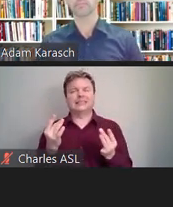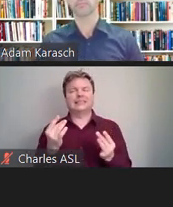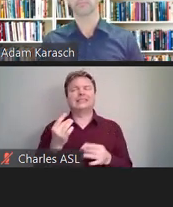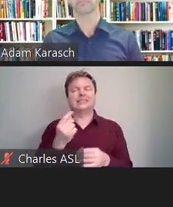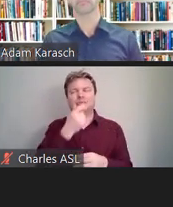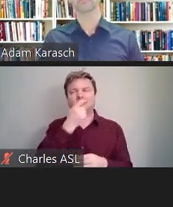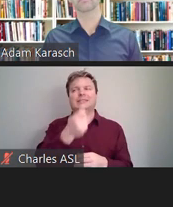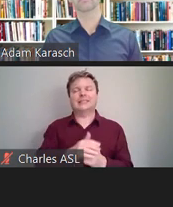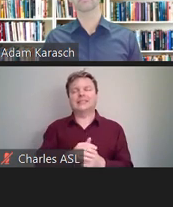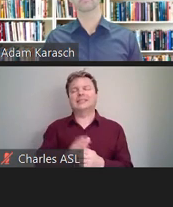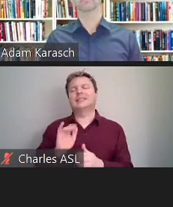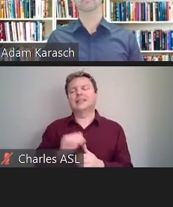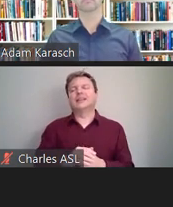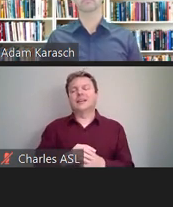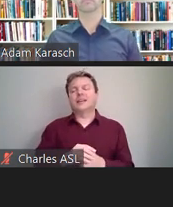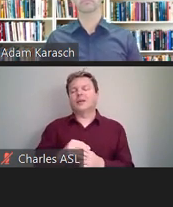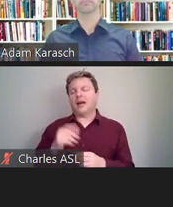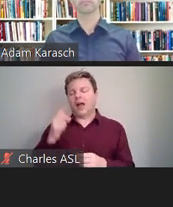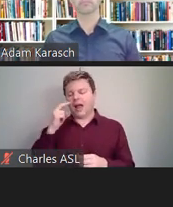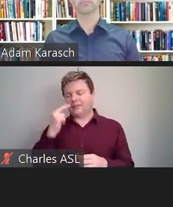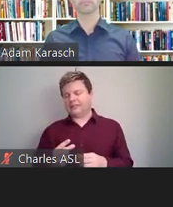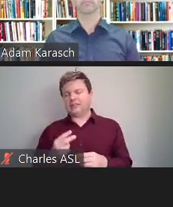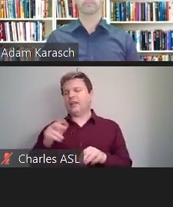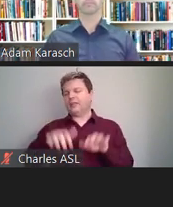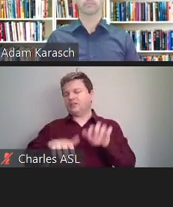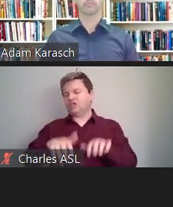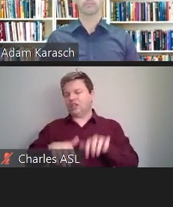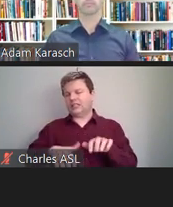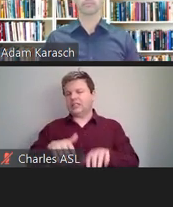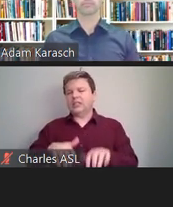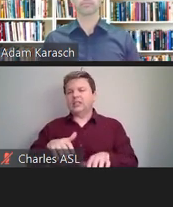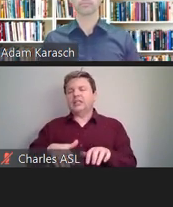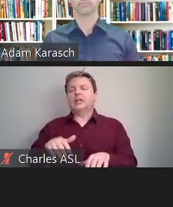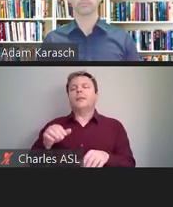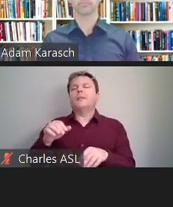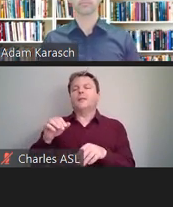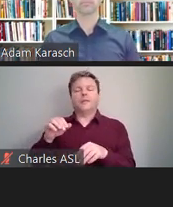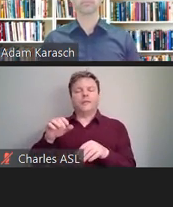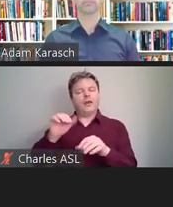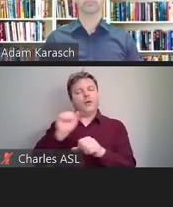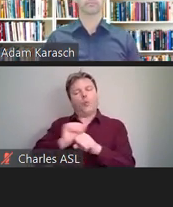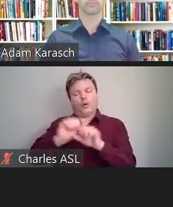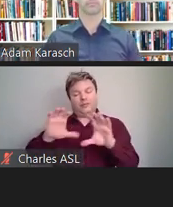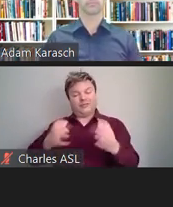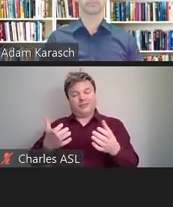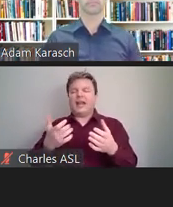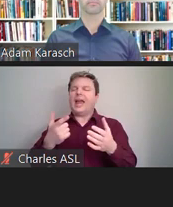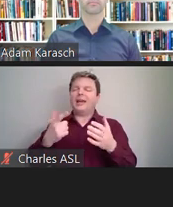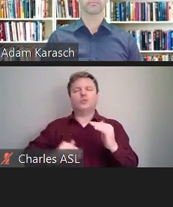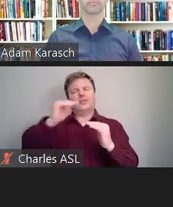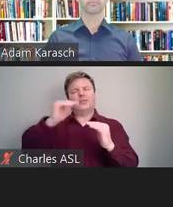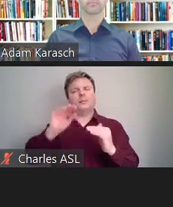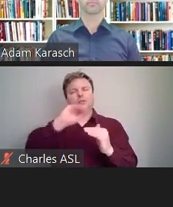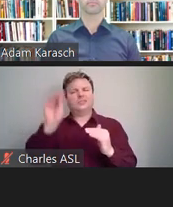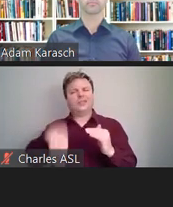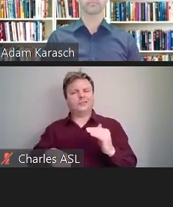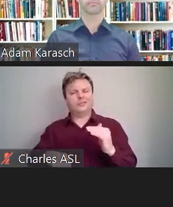And what I'm seeing in the chat is the workforce has to be a certain percentage, so that could very well be. So I would say that if they require that